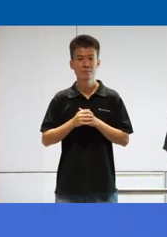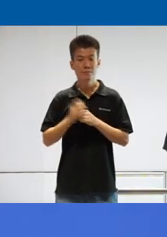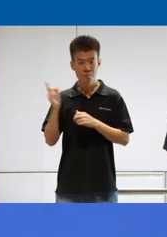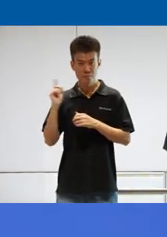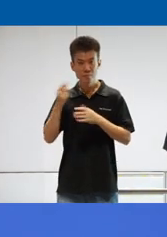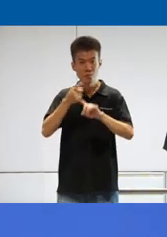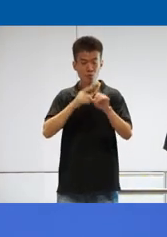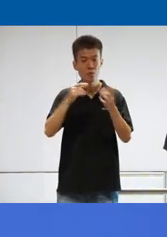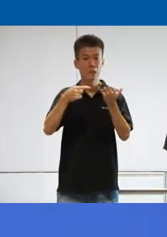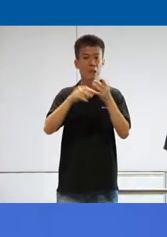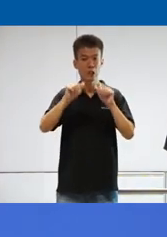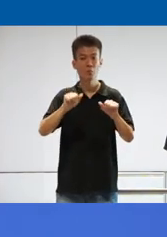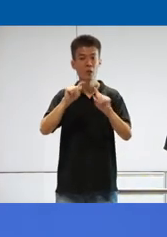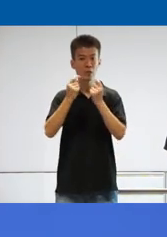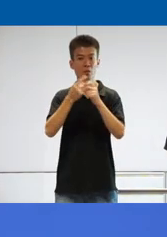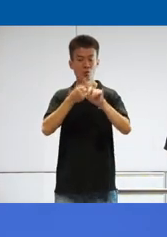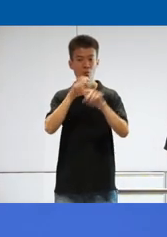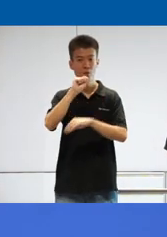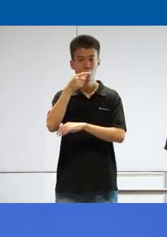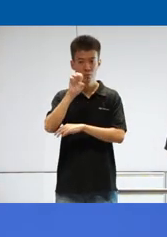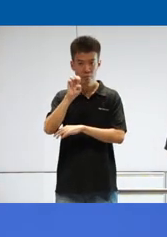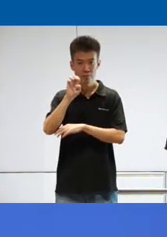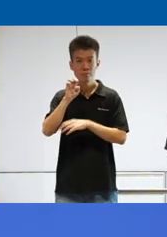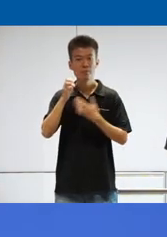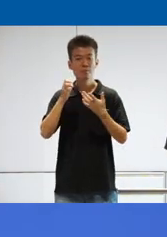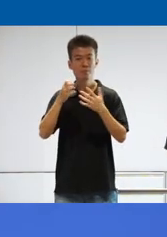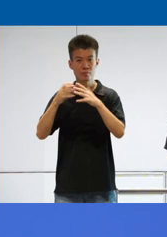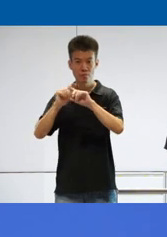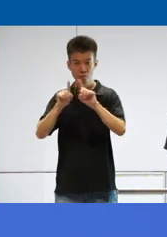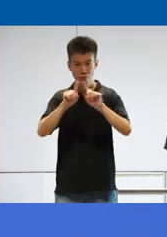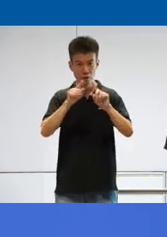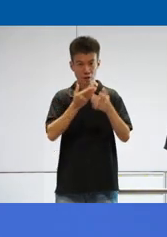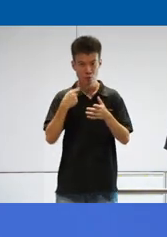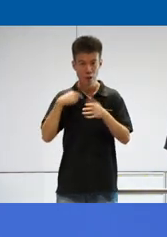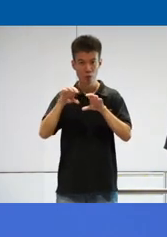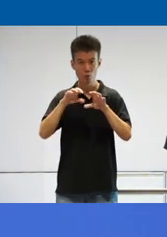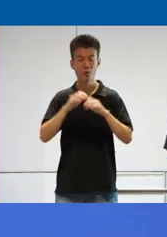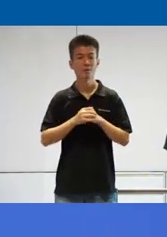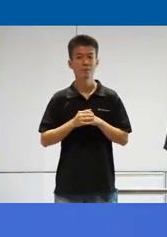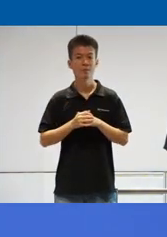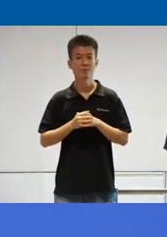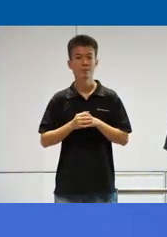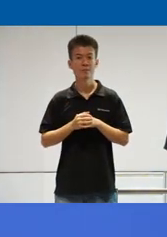the tech a team at s uh and among the different things that that we are doing um we are involved